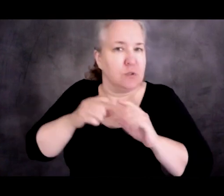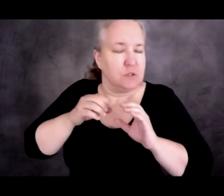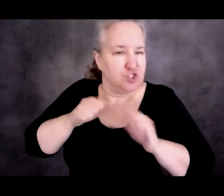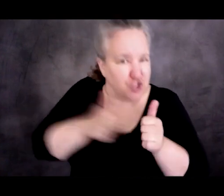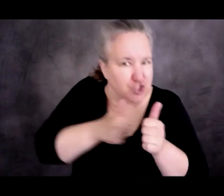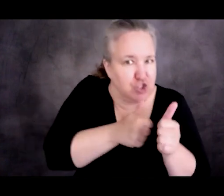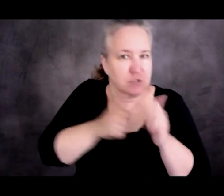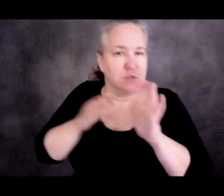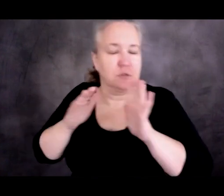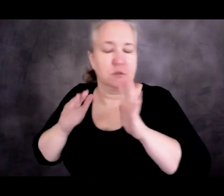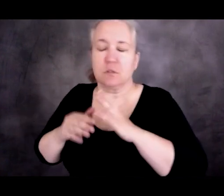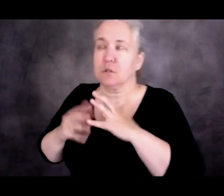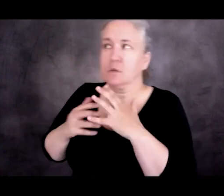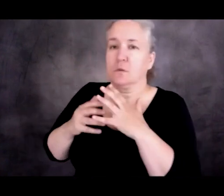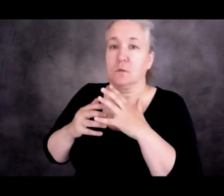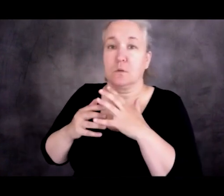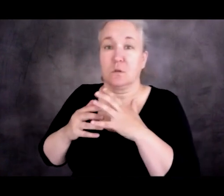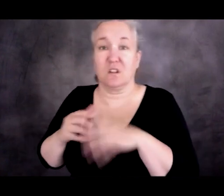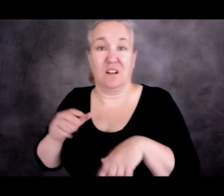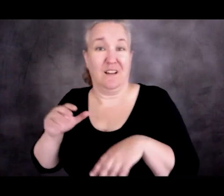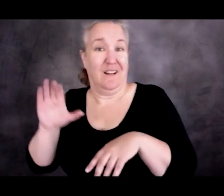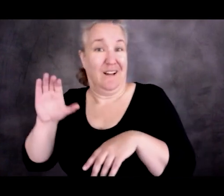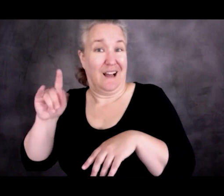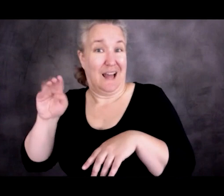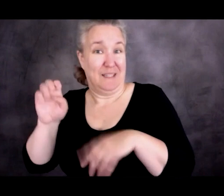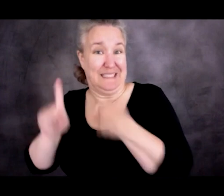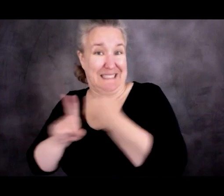and climate is not someone.